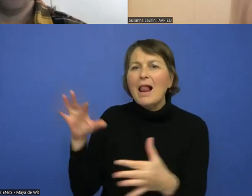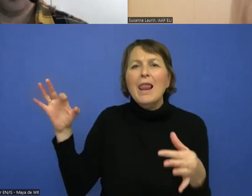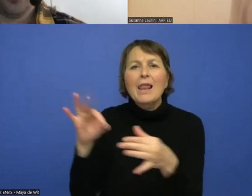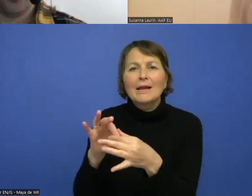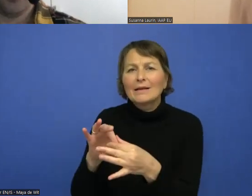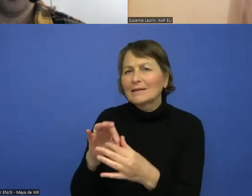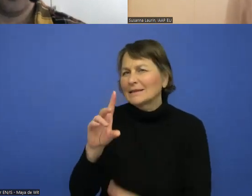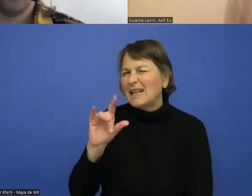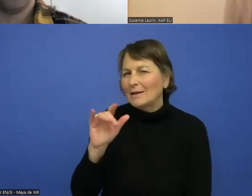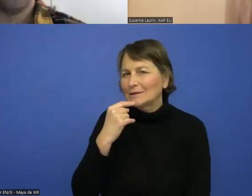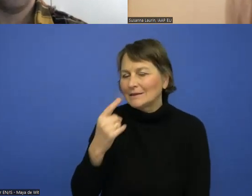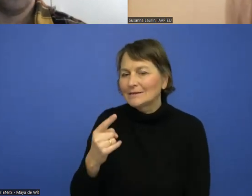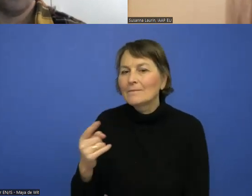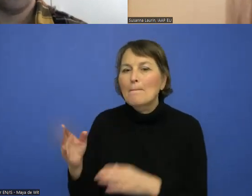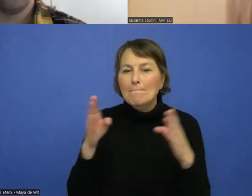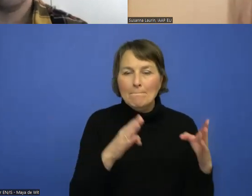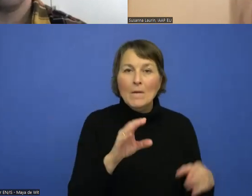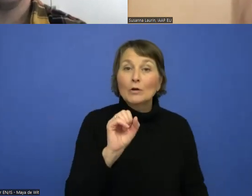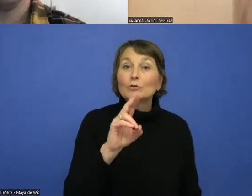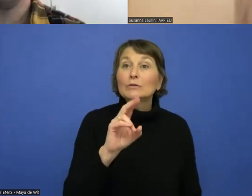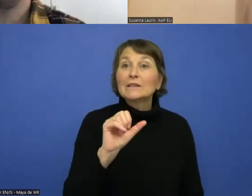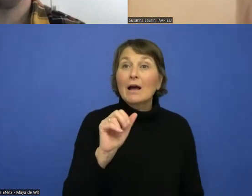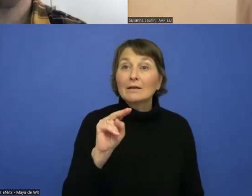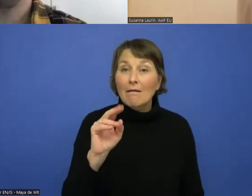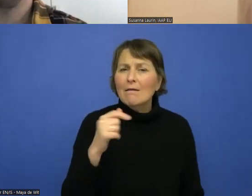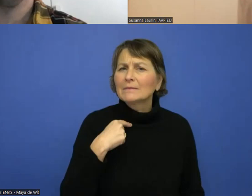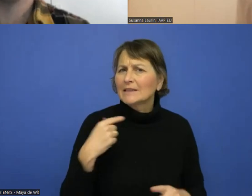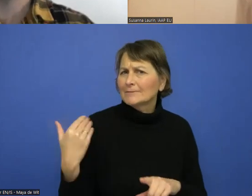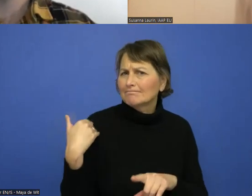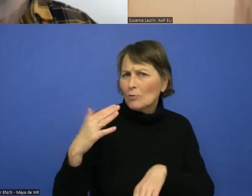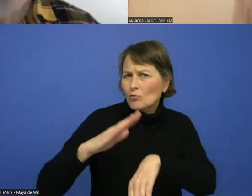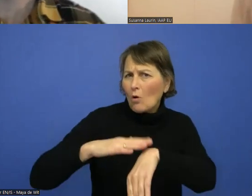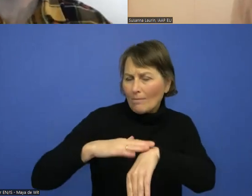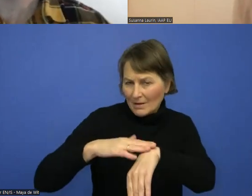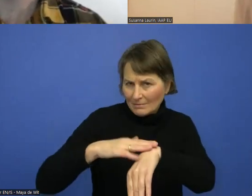So we had a comment also on the material on the curricula side that it seems to cover